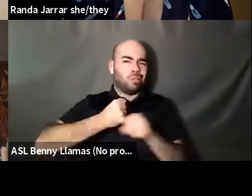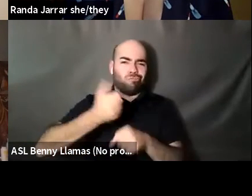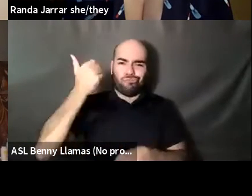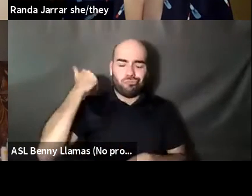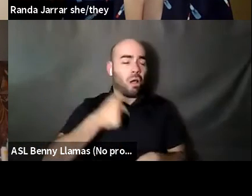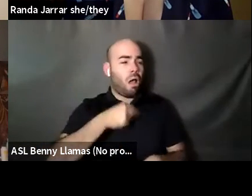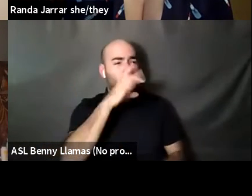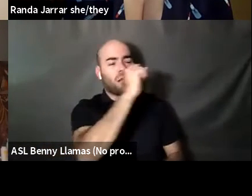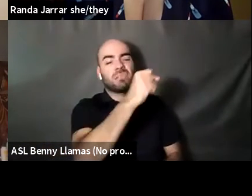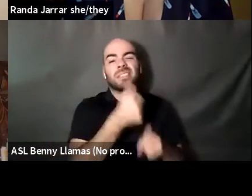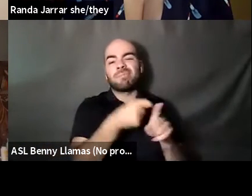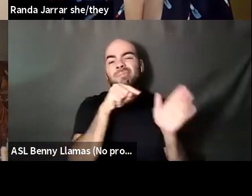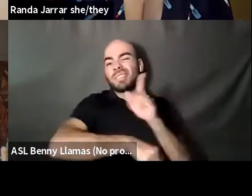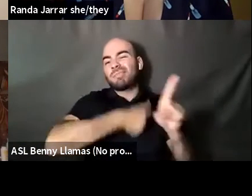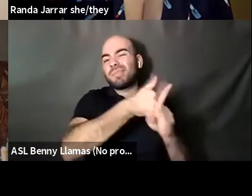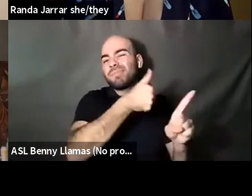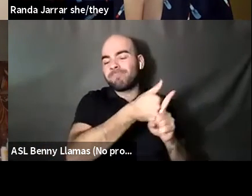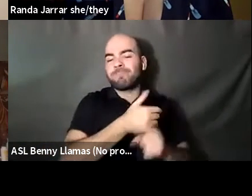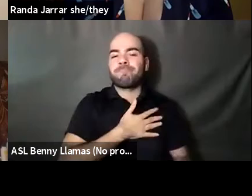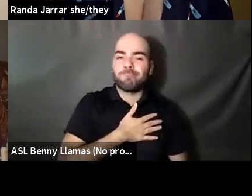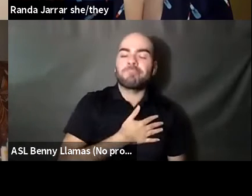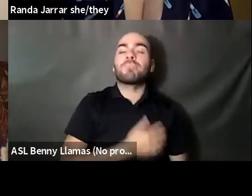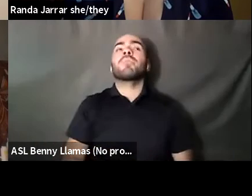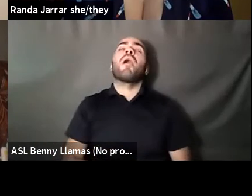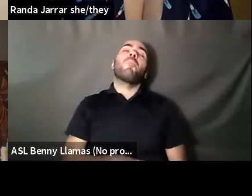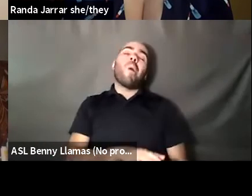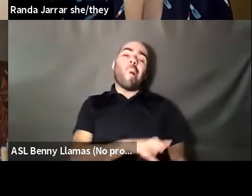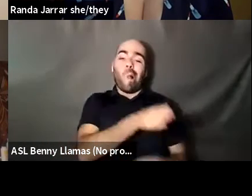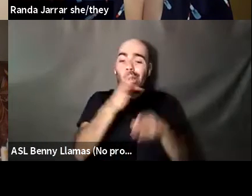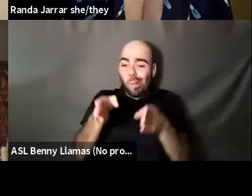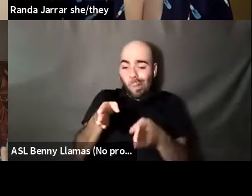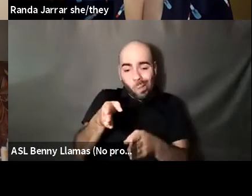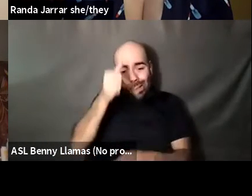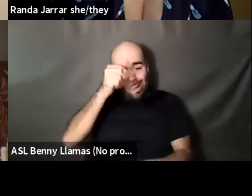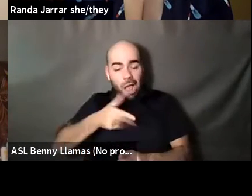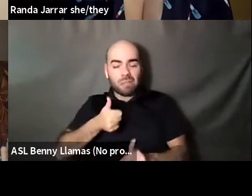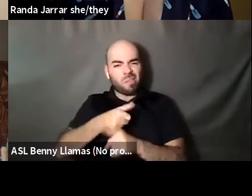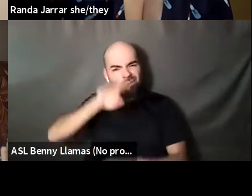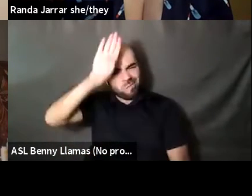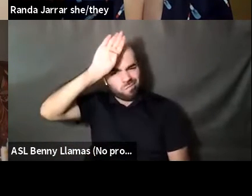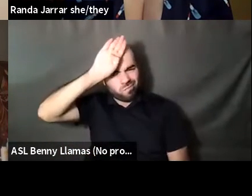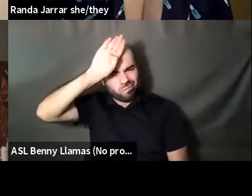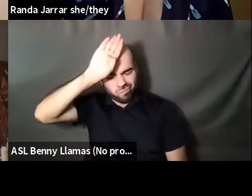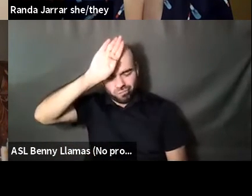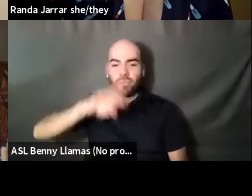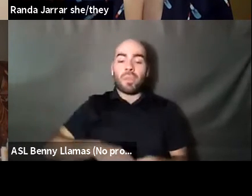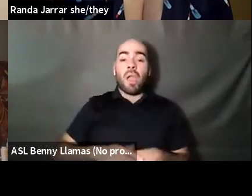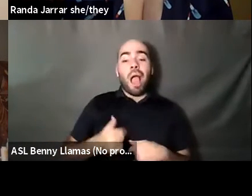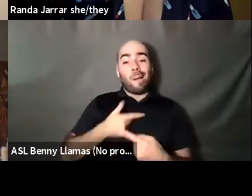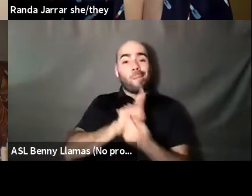Nahshon Anderson: I talk about a guy who is a fireman, who I met when I used to be a prostitute there on the streets of Los Angeles.